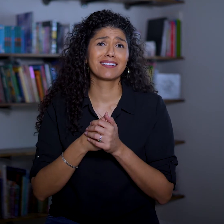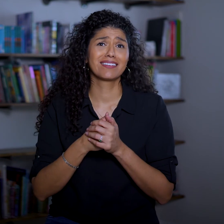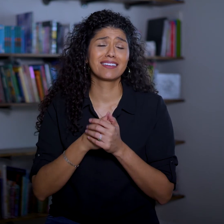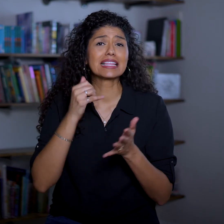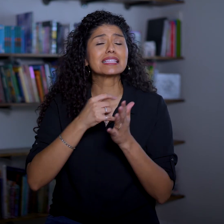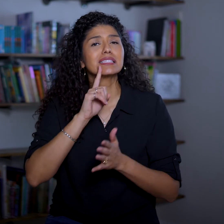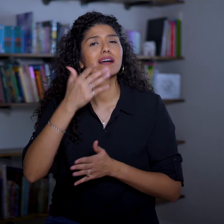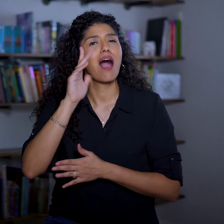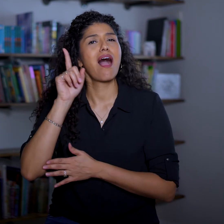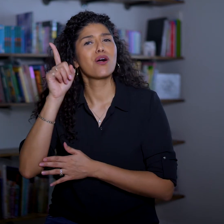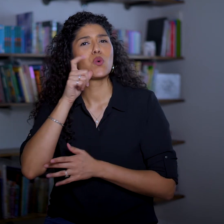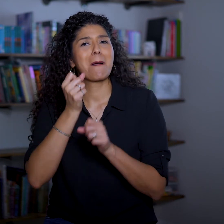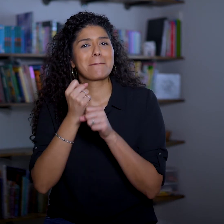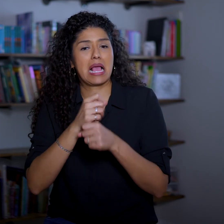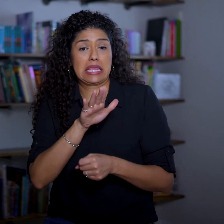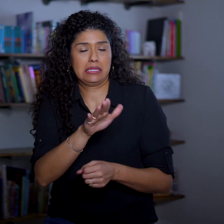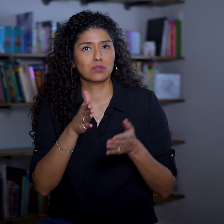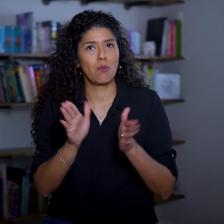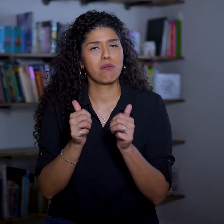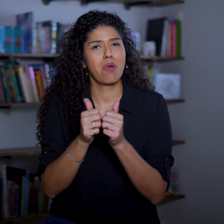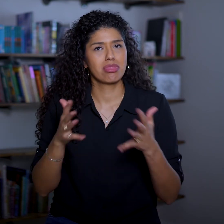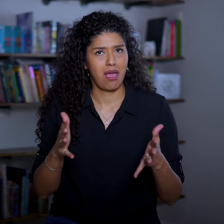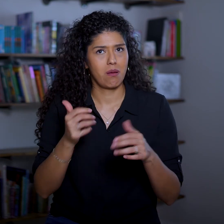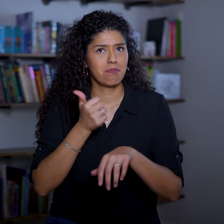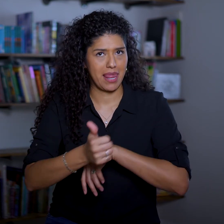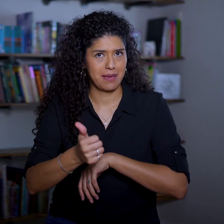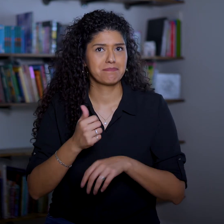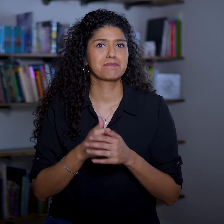It’s God who makes his way blameless,